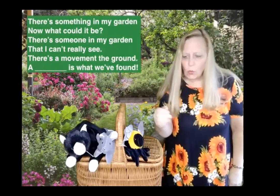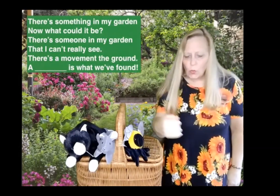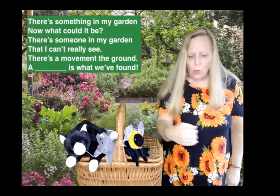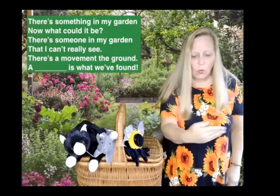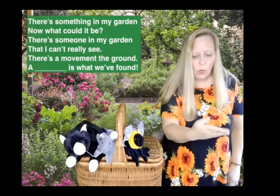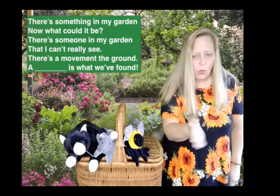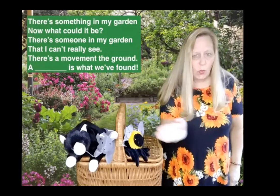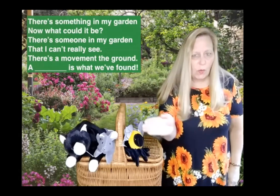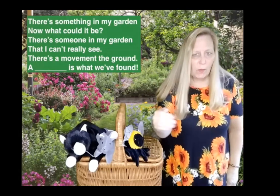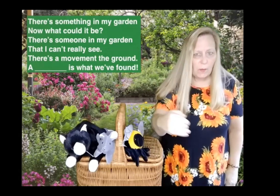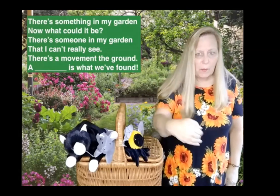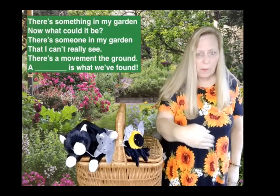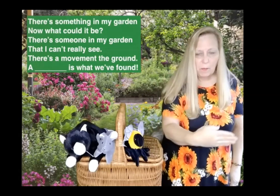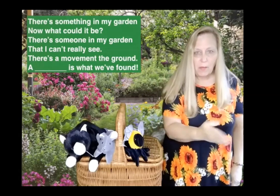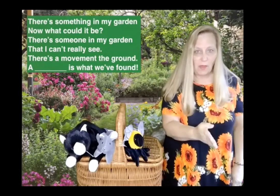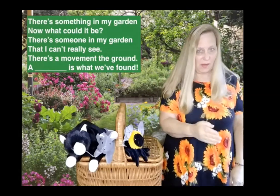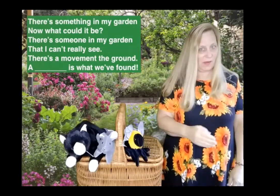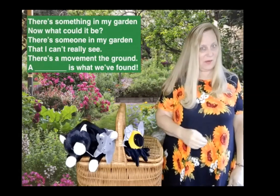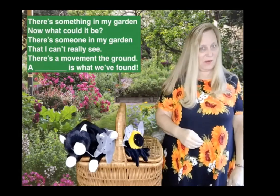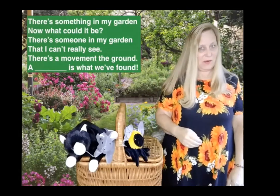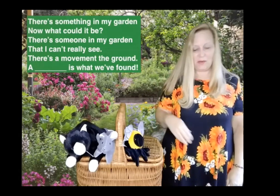Like this, like that. I know what it is.